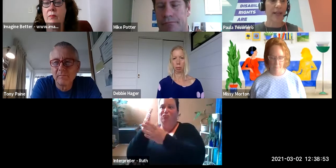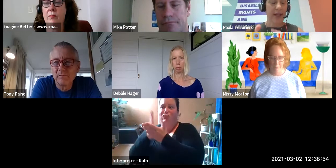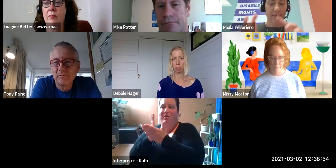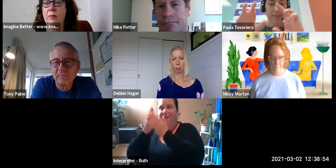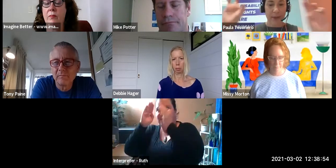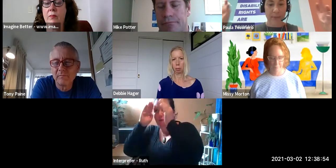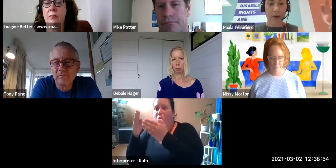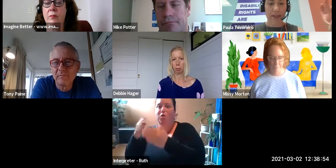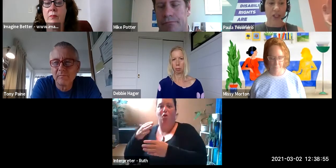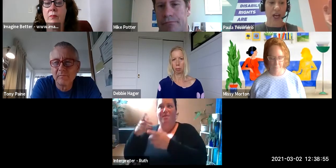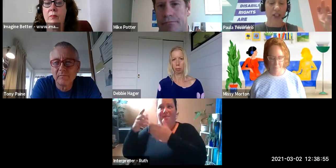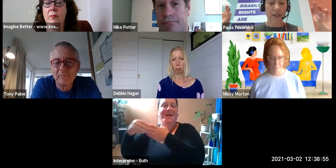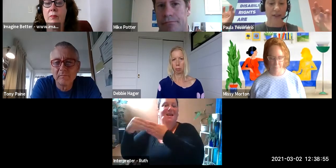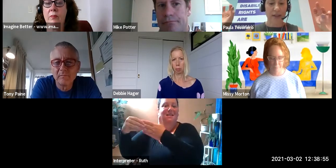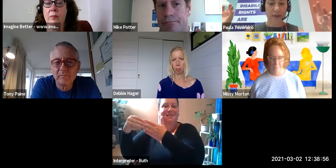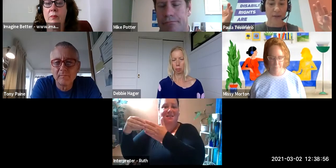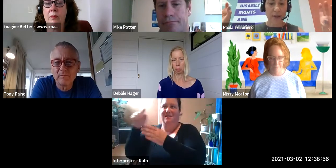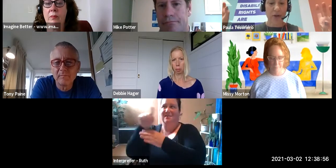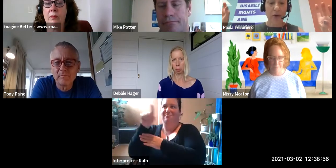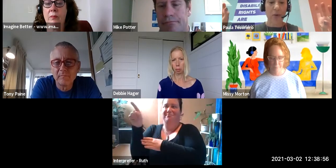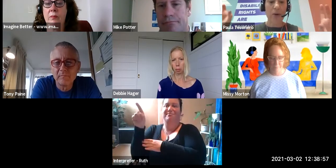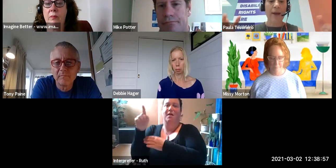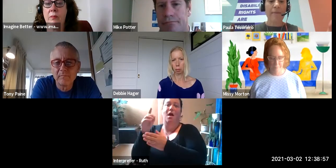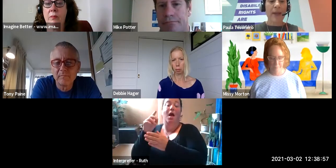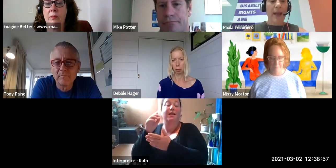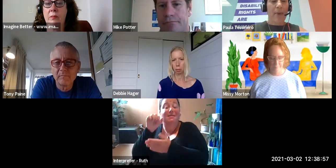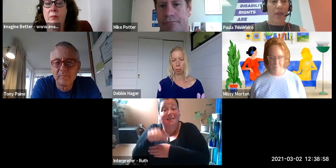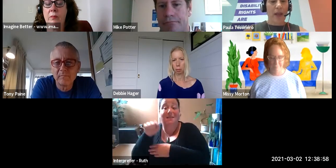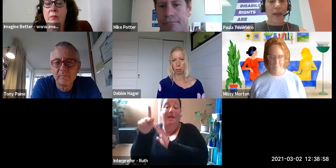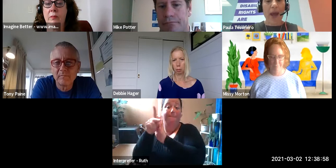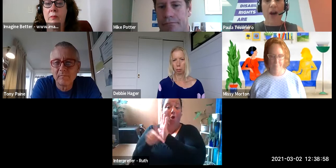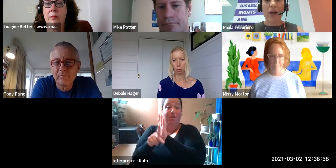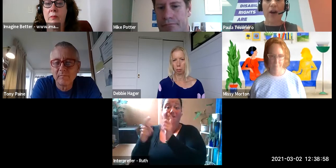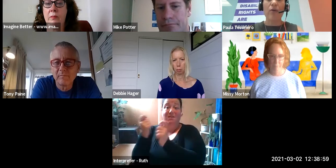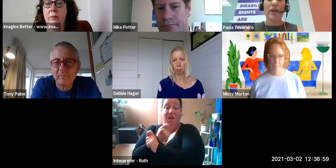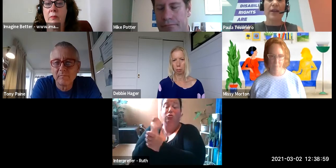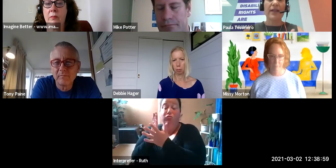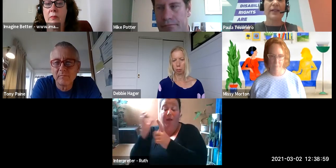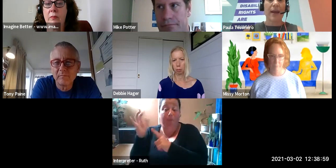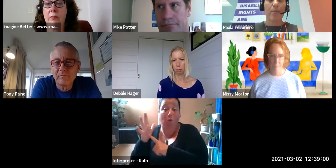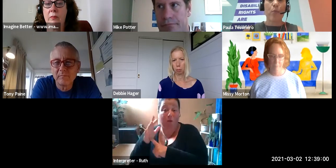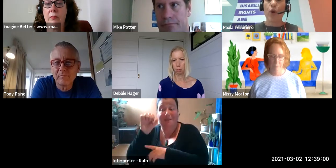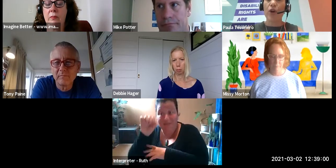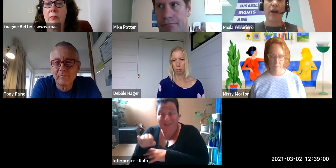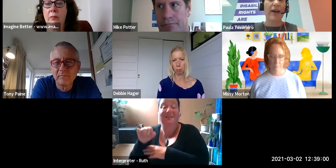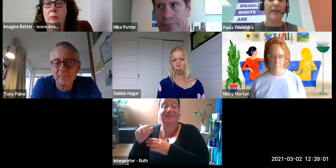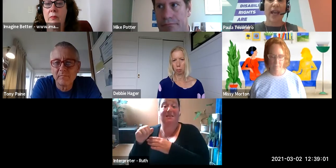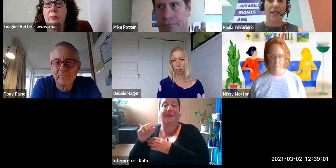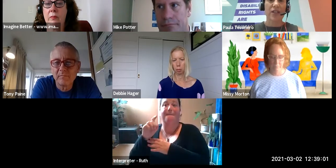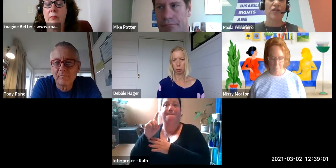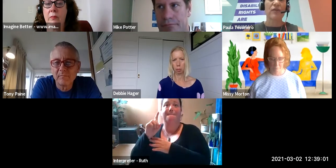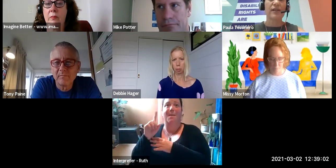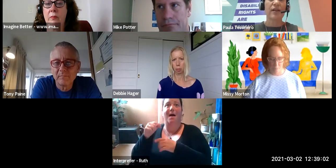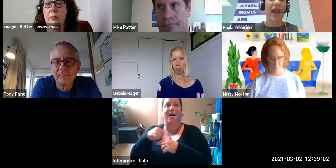That big policy change is critical. But i think in parallel is that work around attitudes